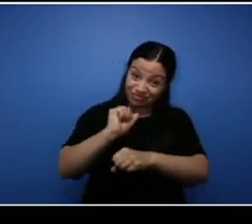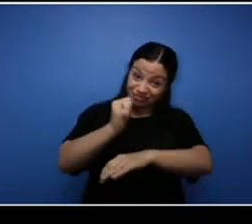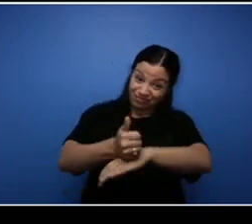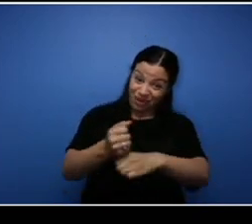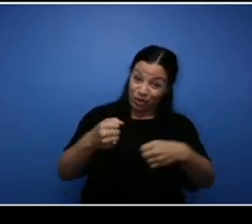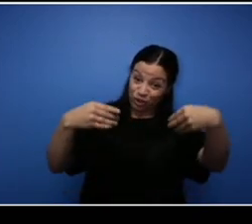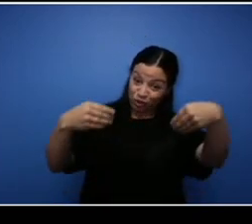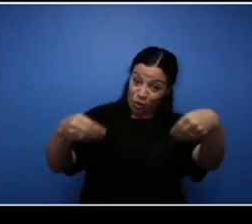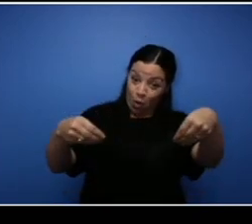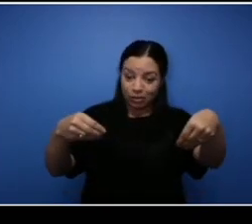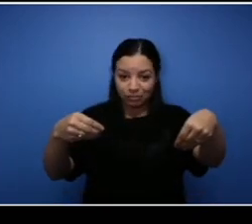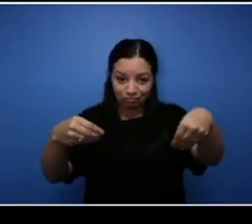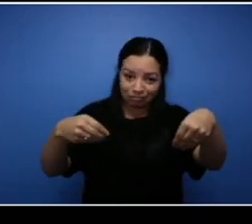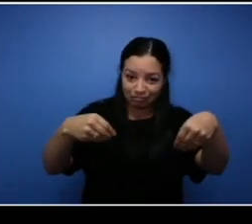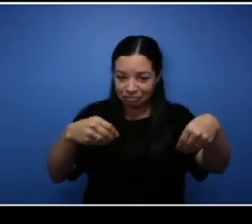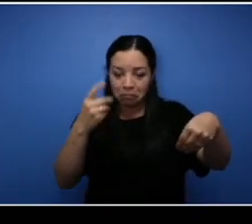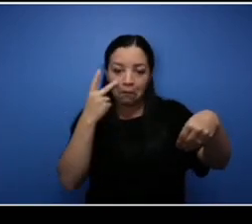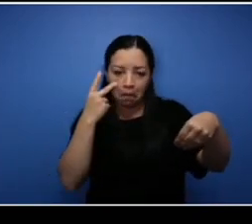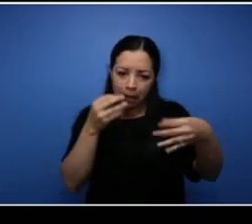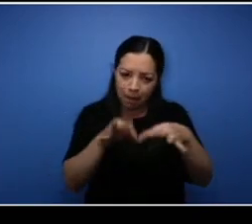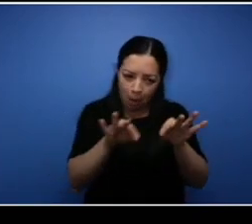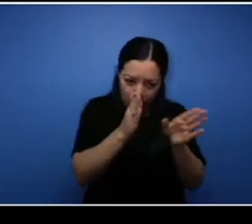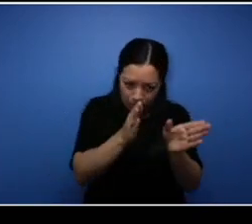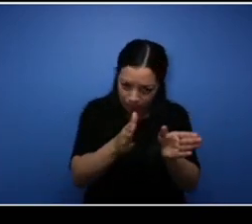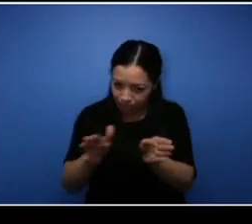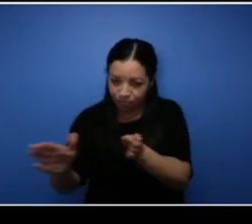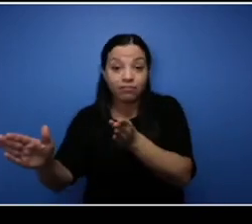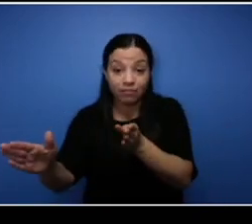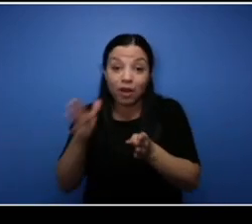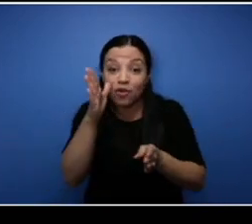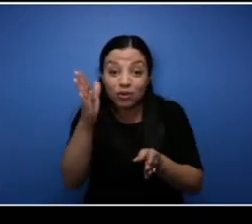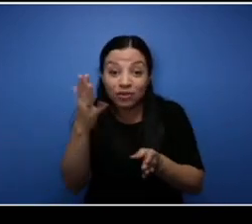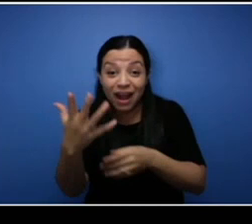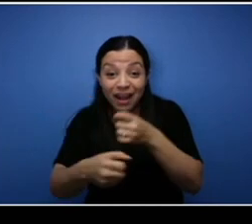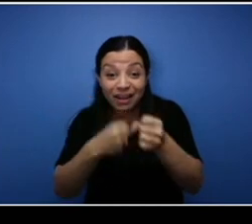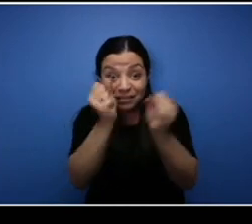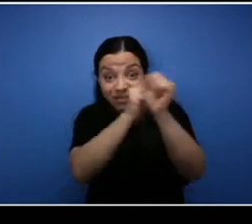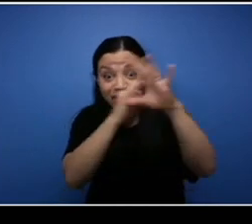lined up. But um five years from now I'd love to open a store or creative space not even